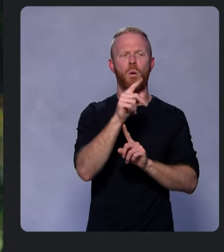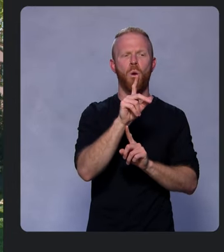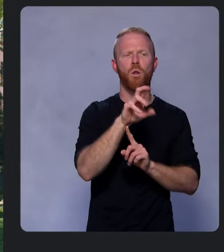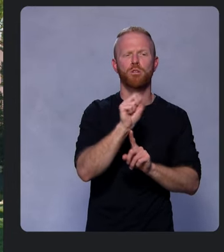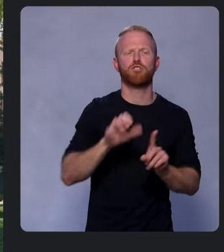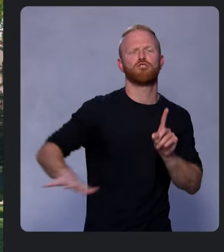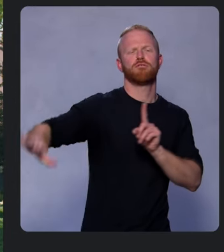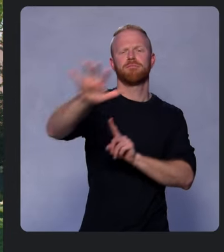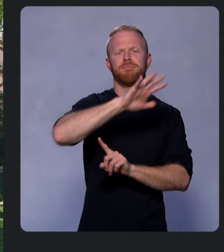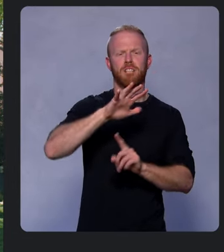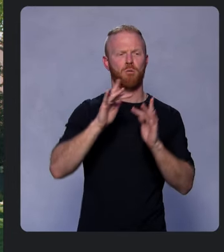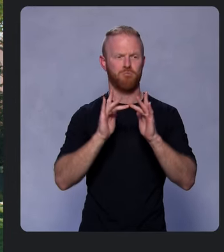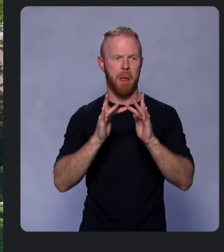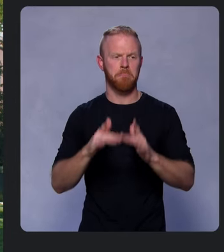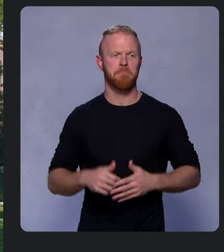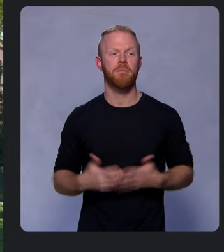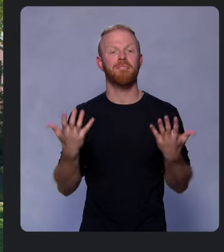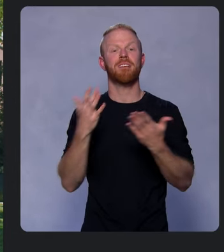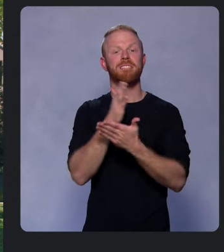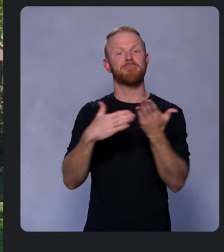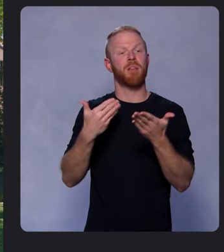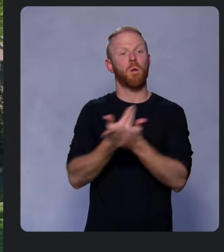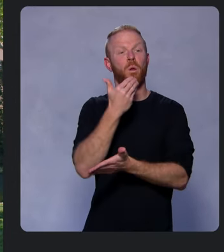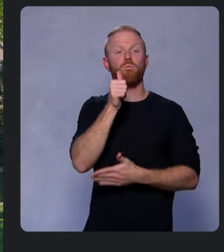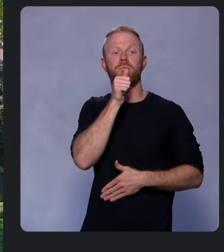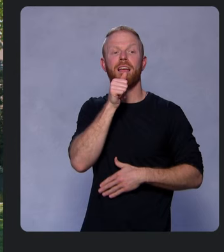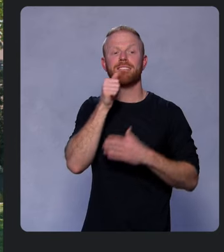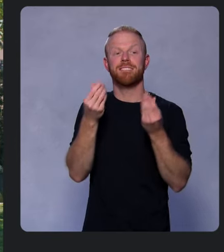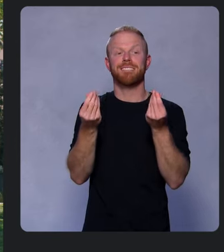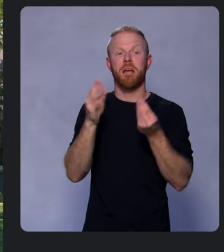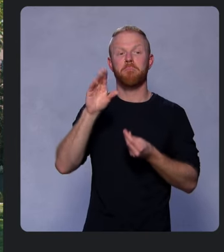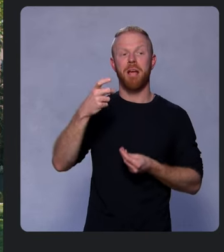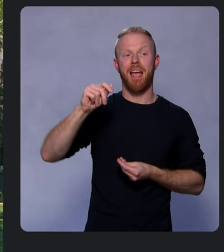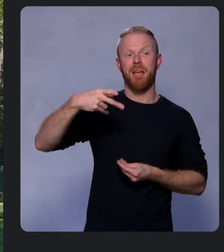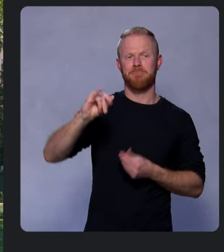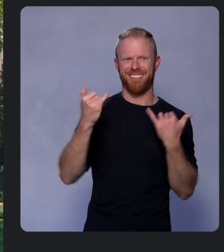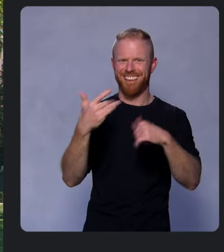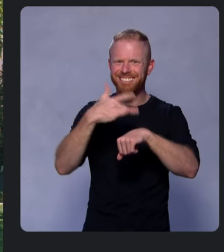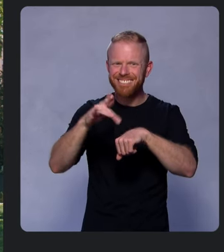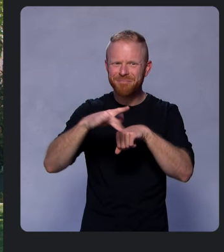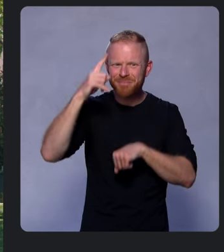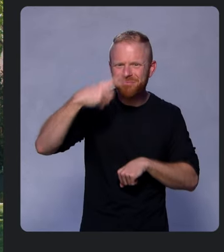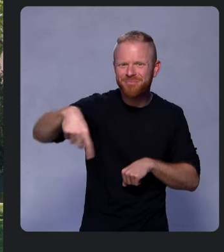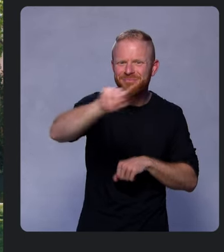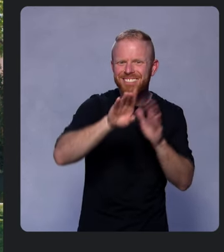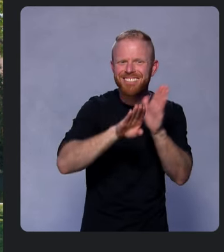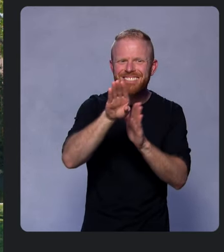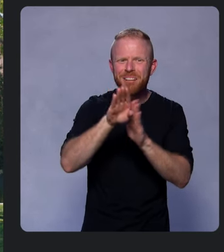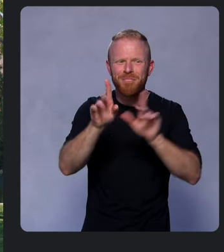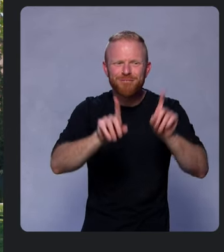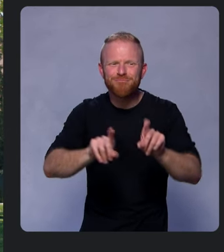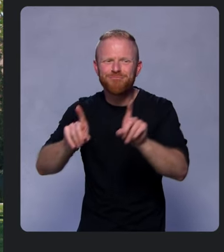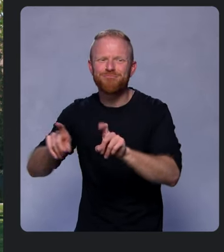Several of the new Privacy Sandbox APIs are now available for developers to test so that you can evaluate them